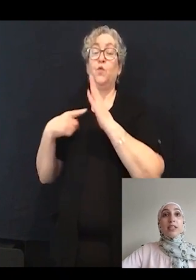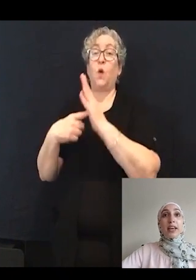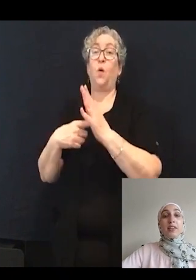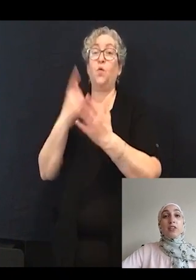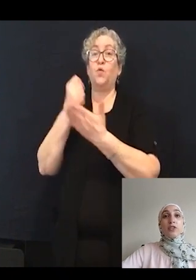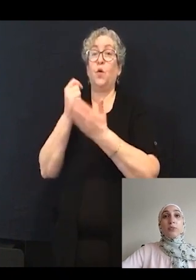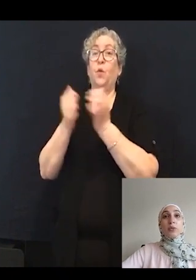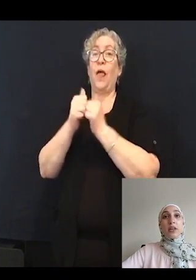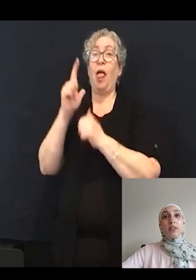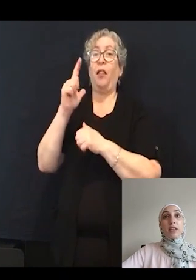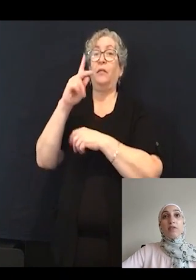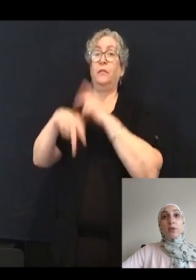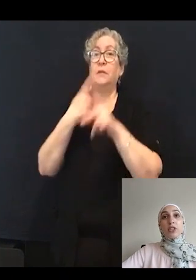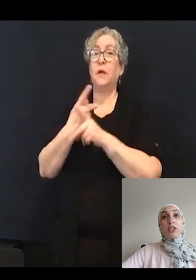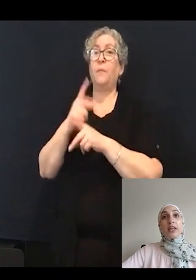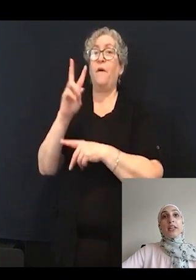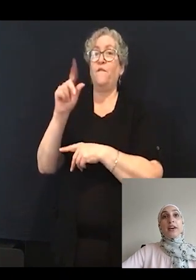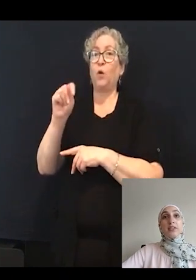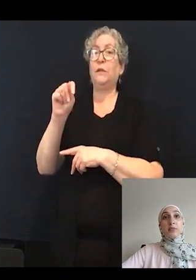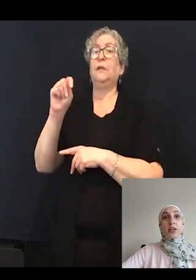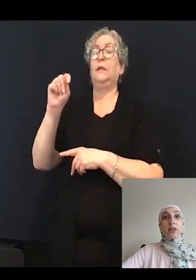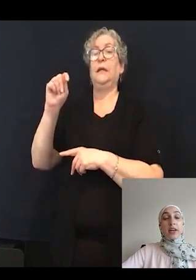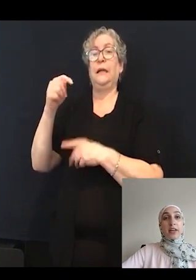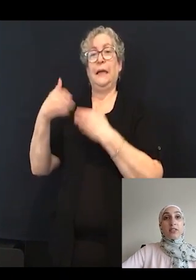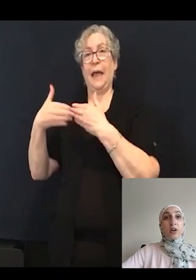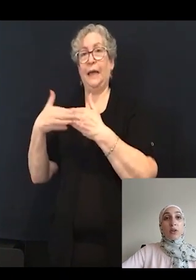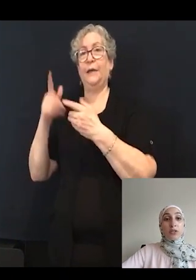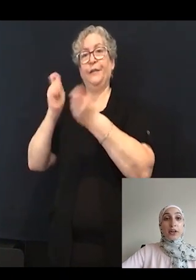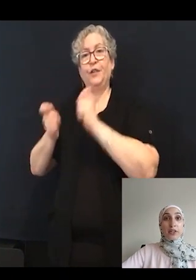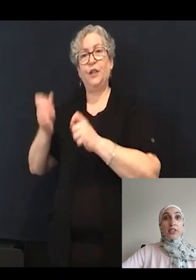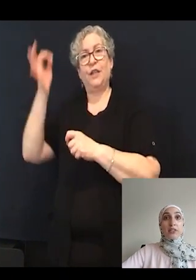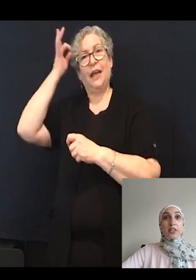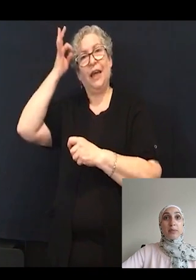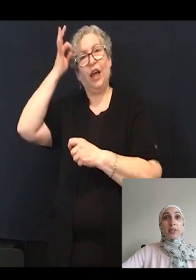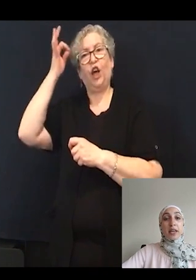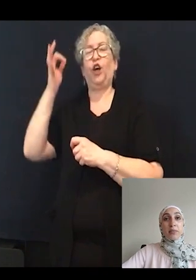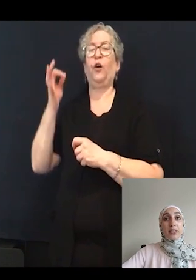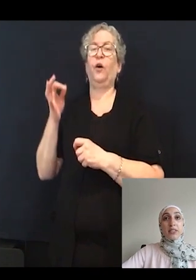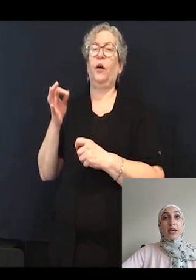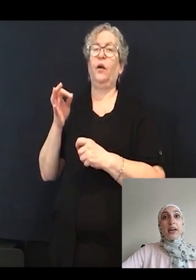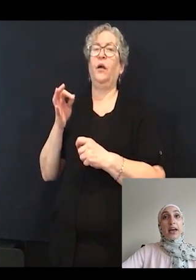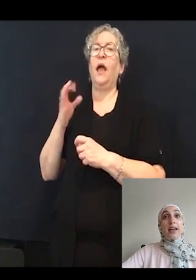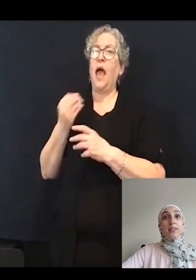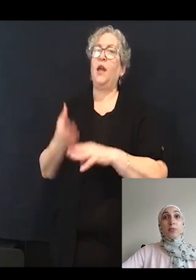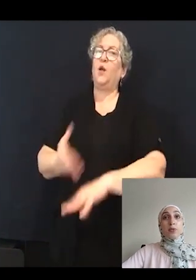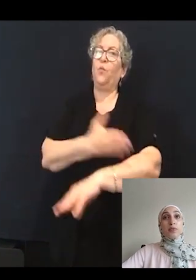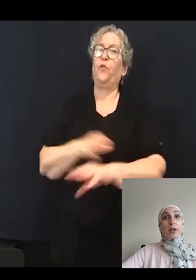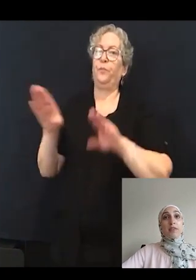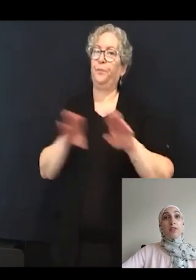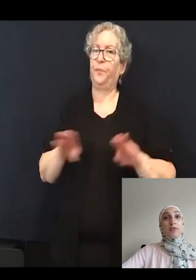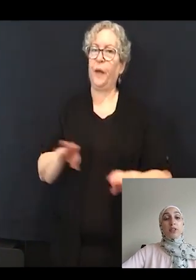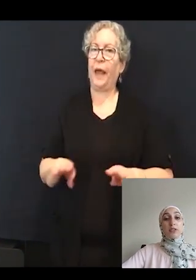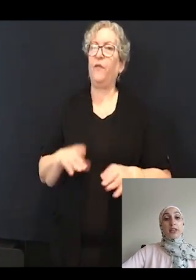with L-type voltage-gated calcium channel agonists alter hair cell synaptic elements and improve behavioral phenotypes of the MYO7A